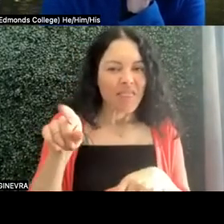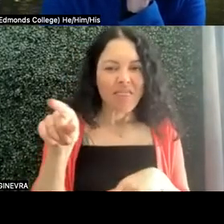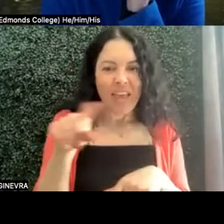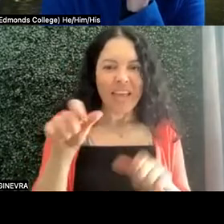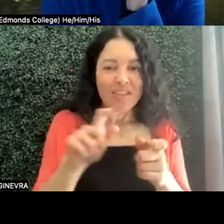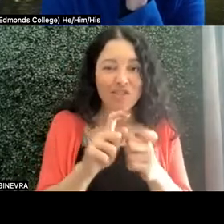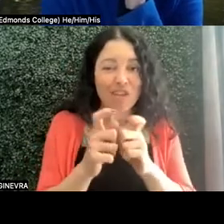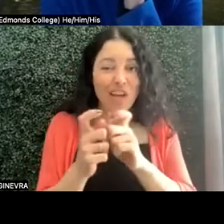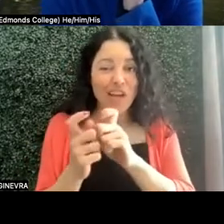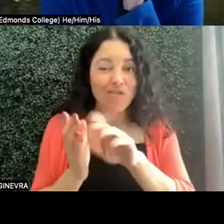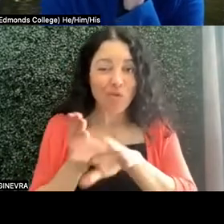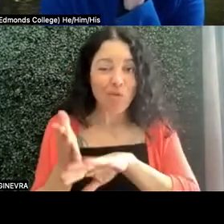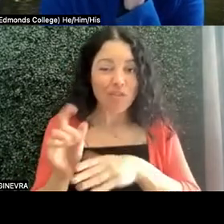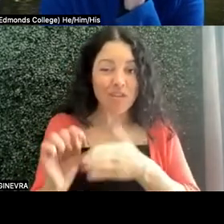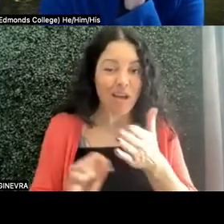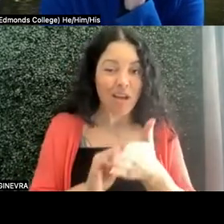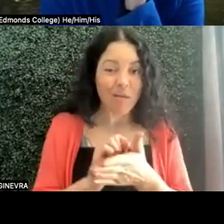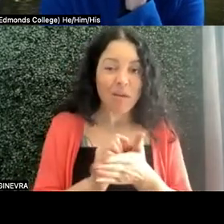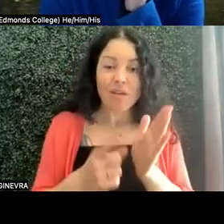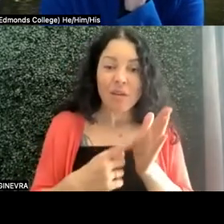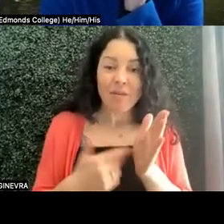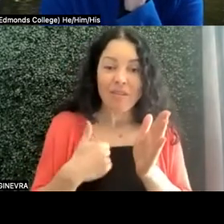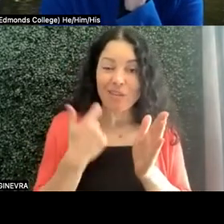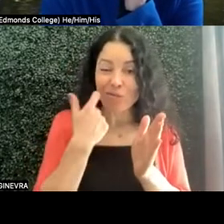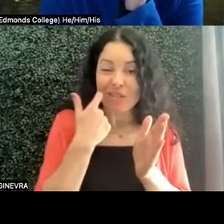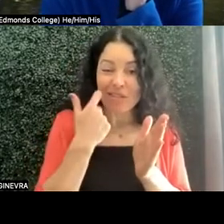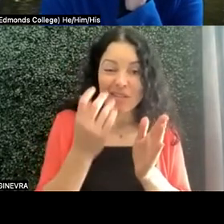So sometimes having more recent documentation is important.